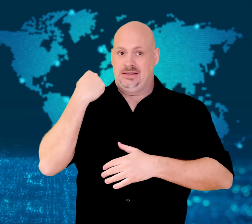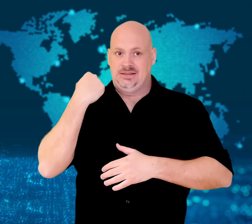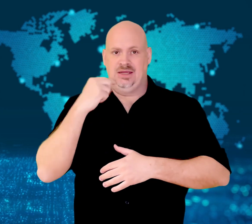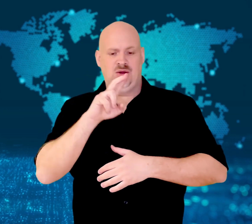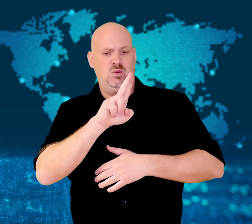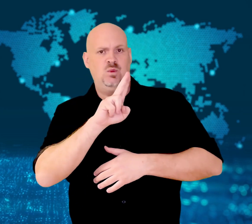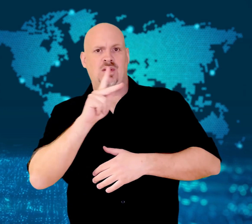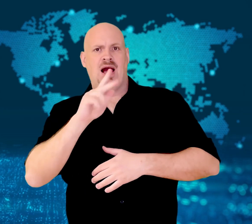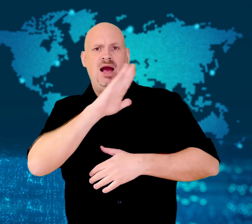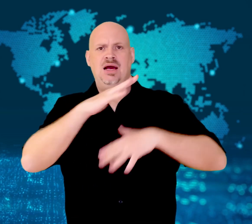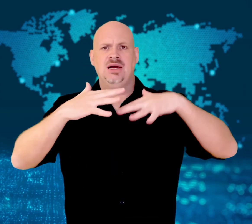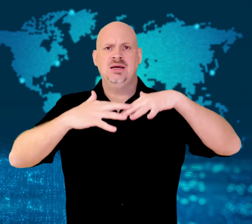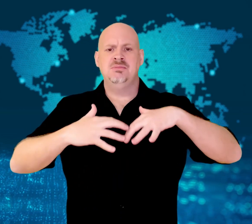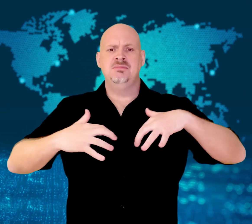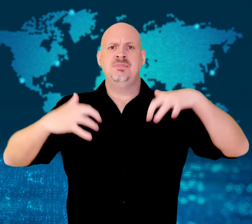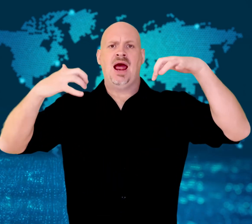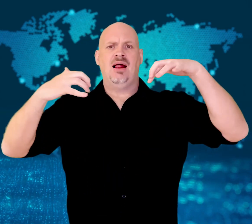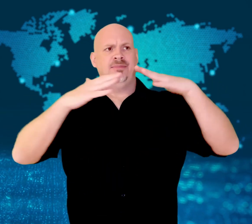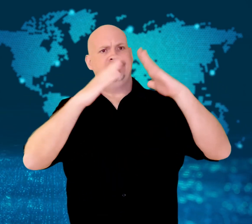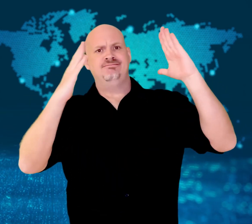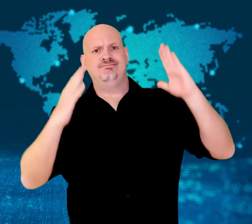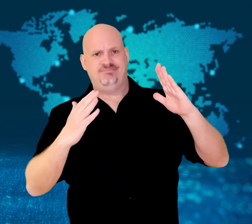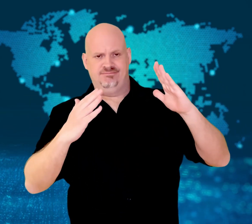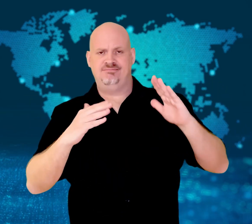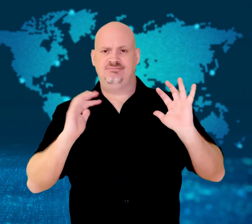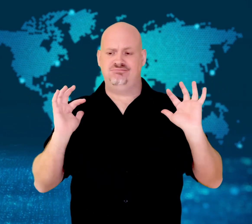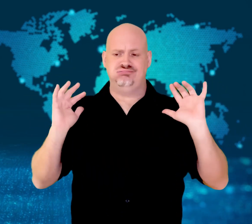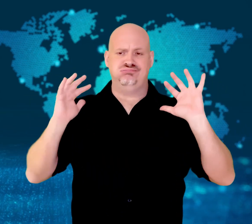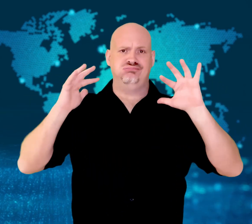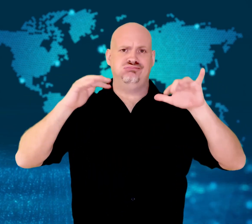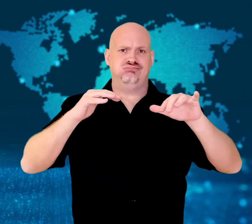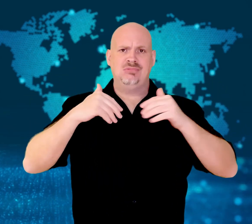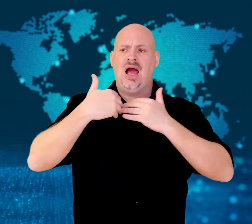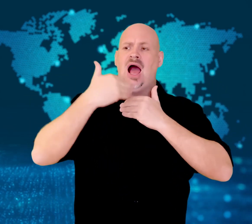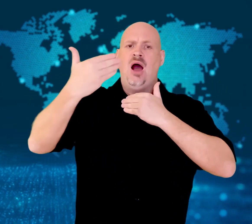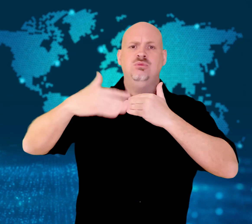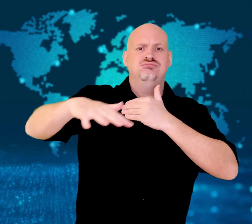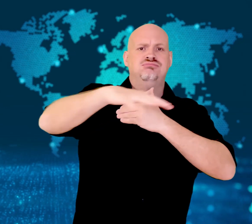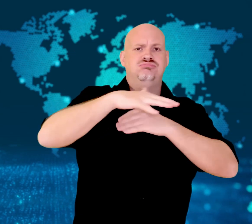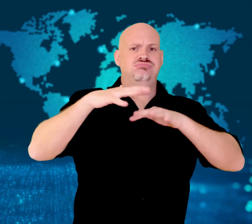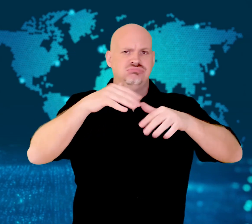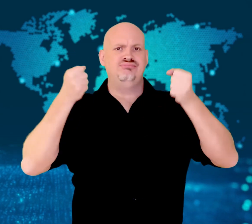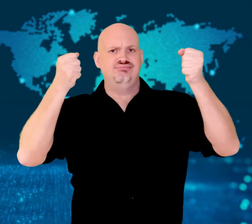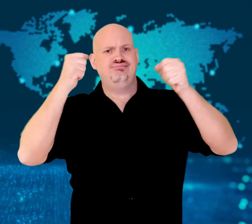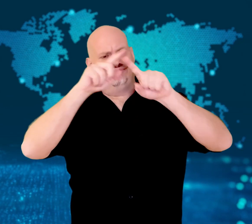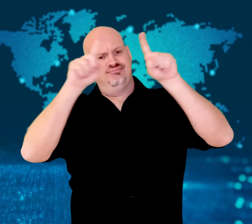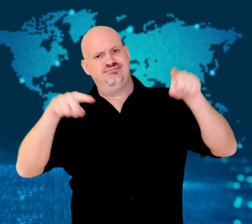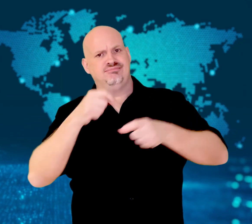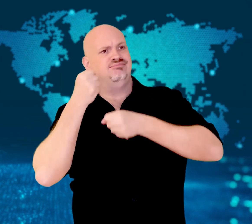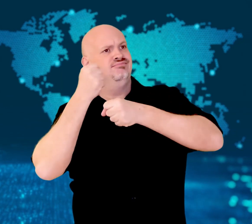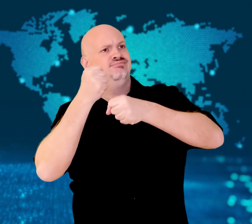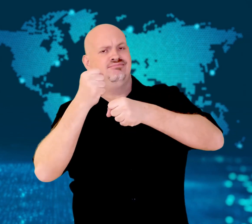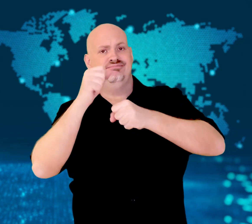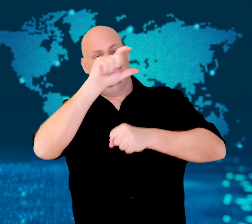On Monday, protesters gathered outside the UK's